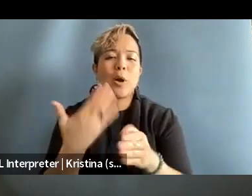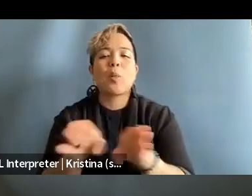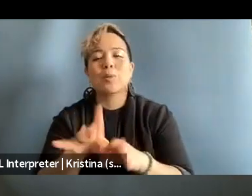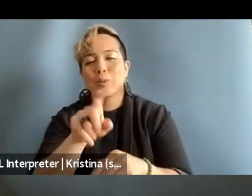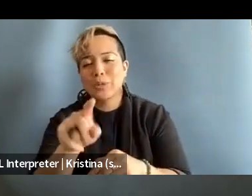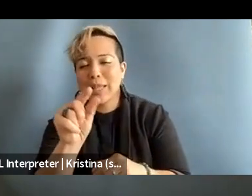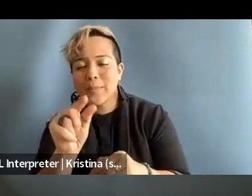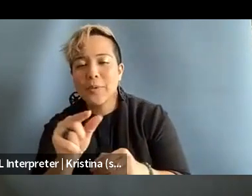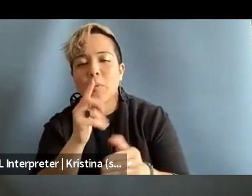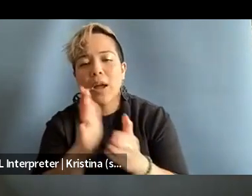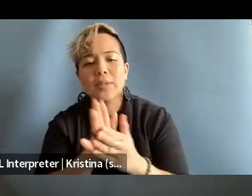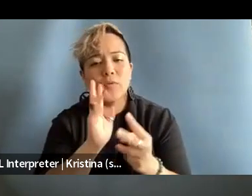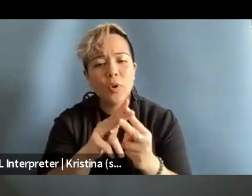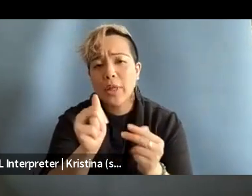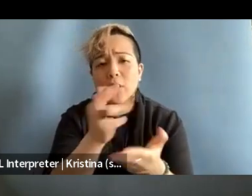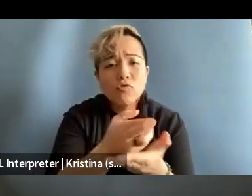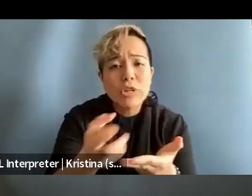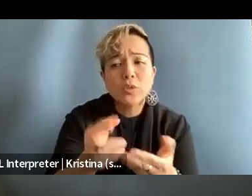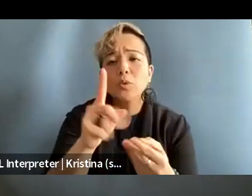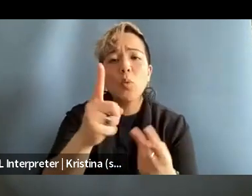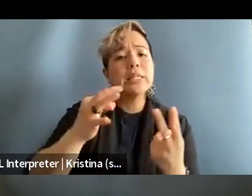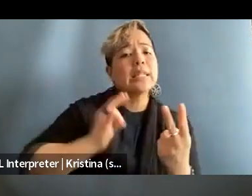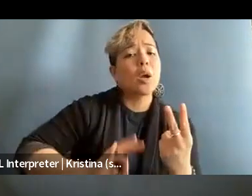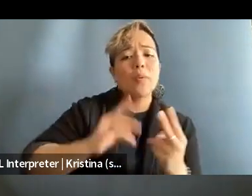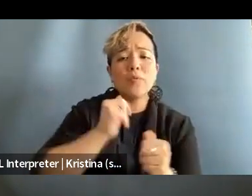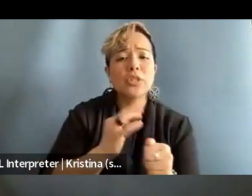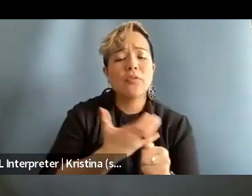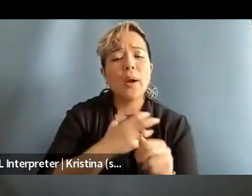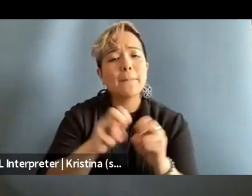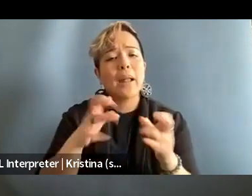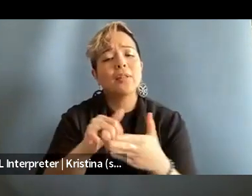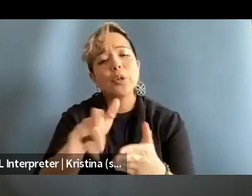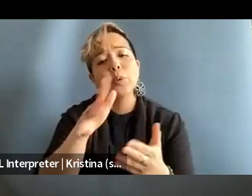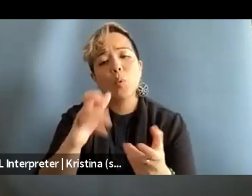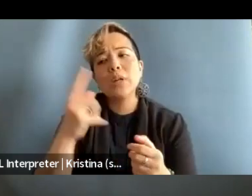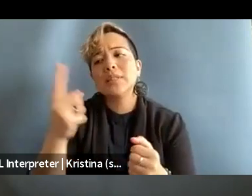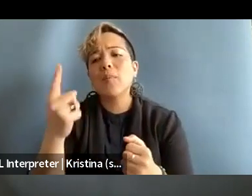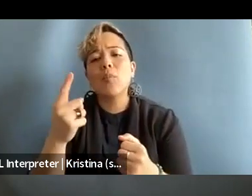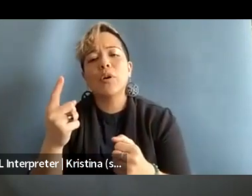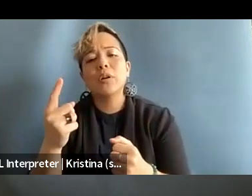and just ask for either like a resource or a takeaway from each of our panelists that you would want someone you know